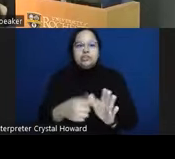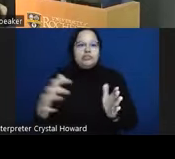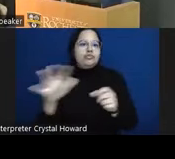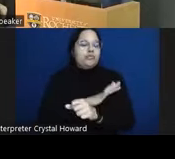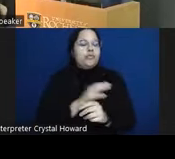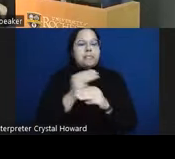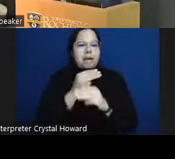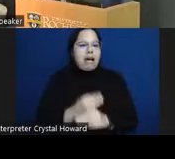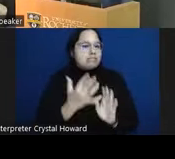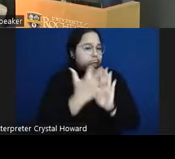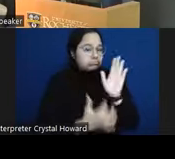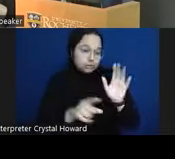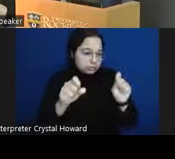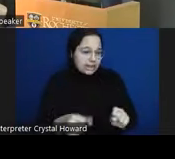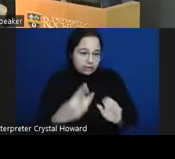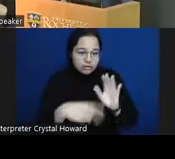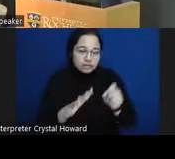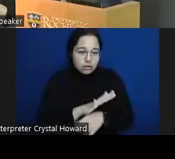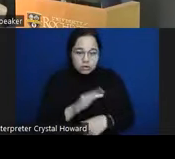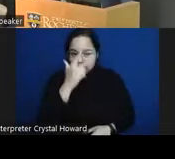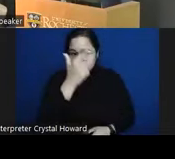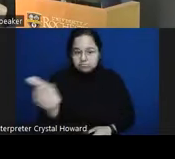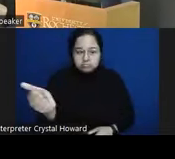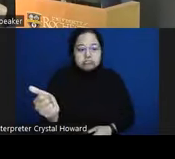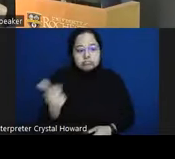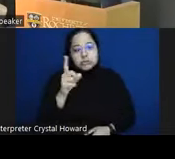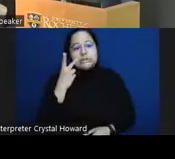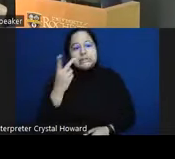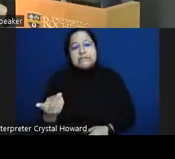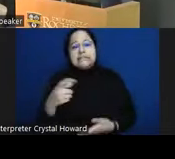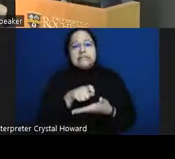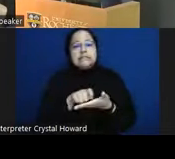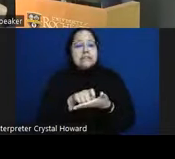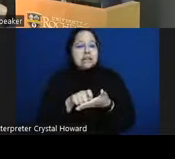authors very politely uh you know give hints and reminders that we should recall that uh